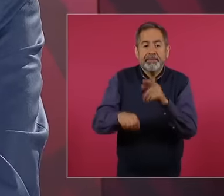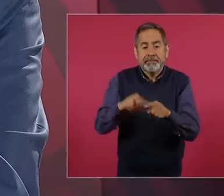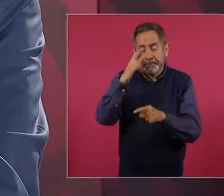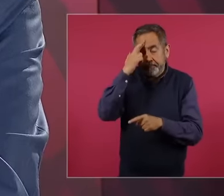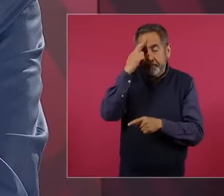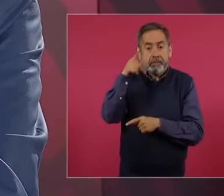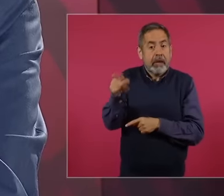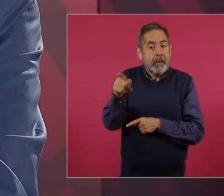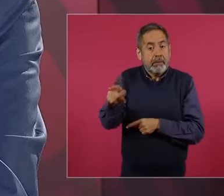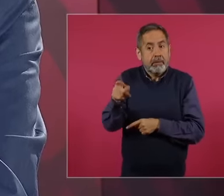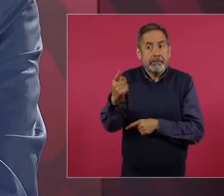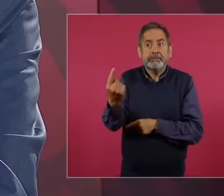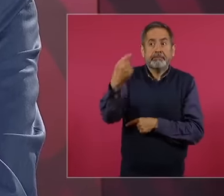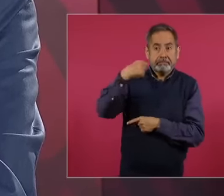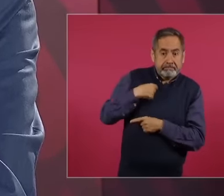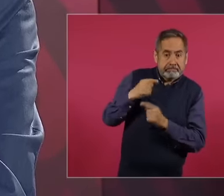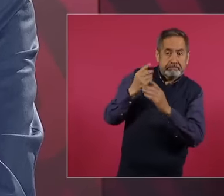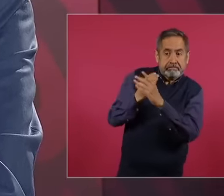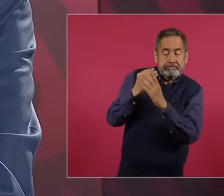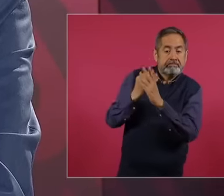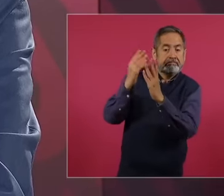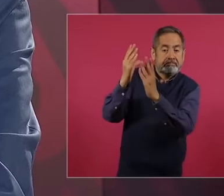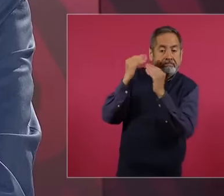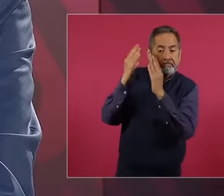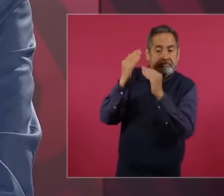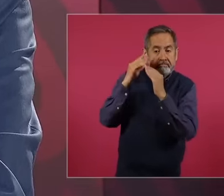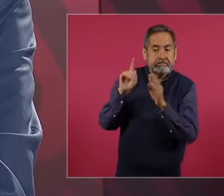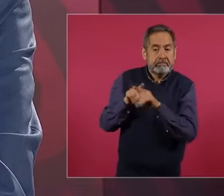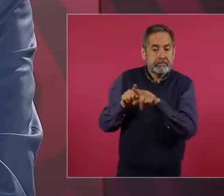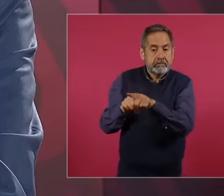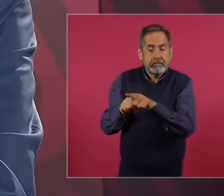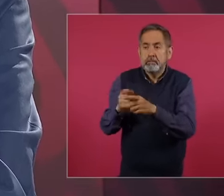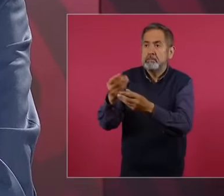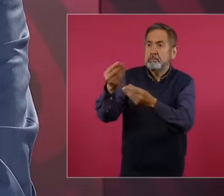propaganda and